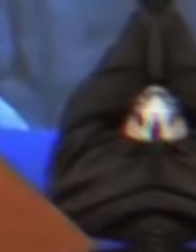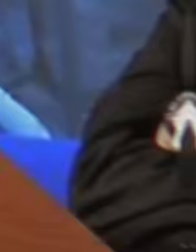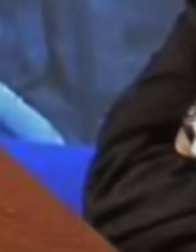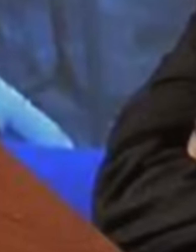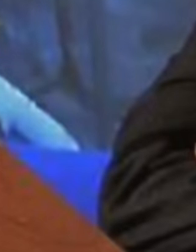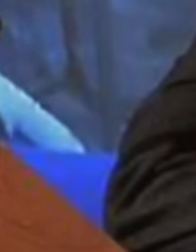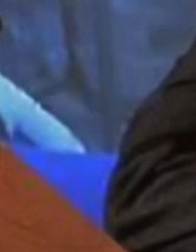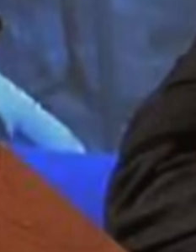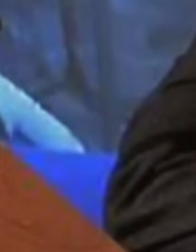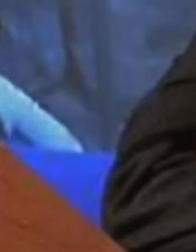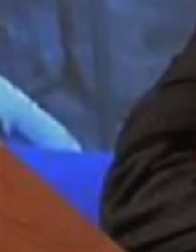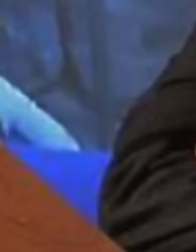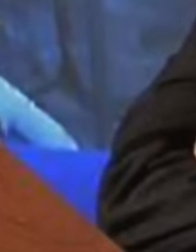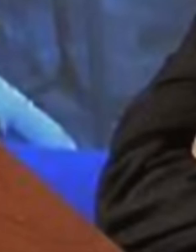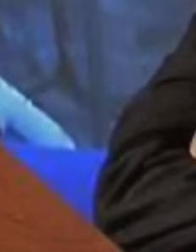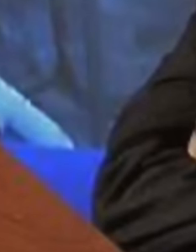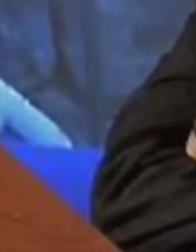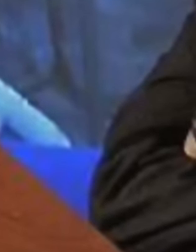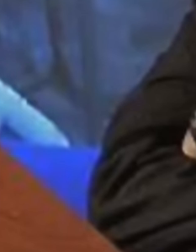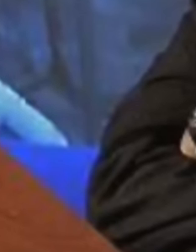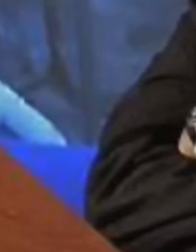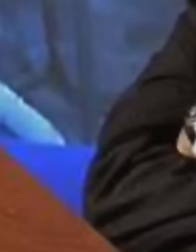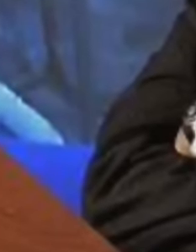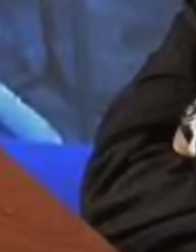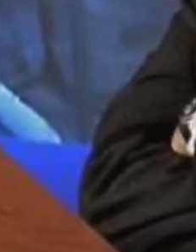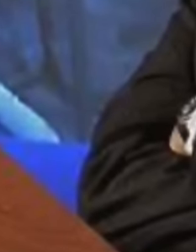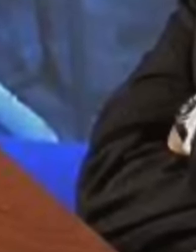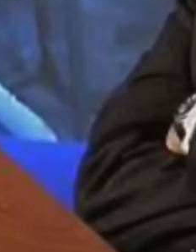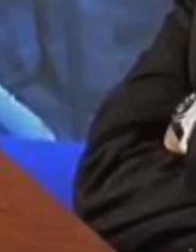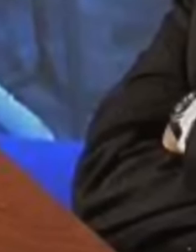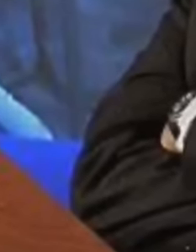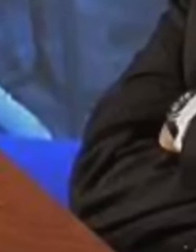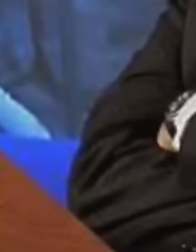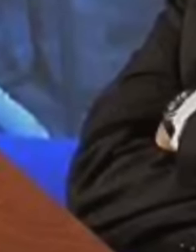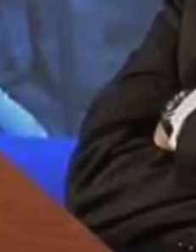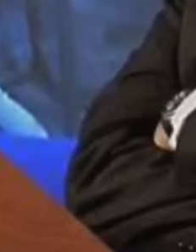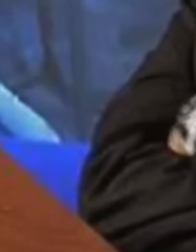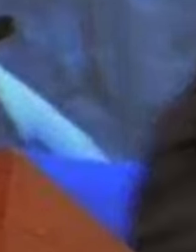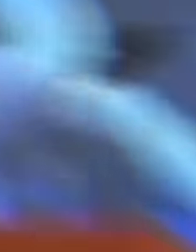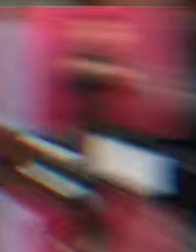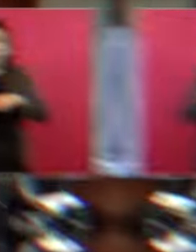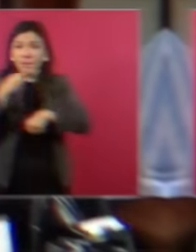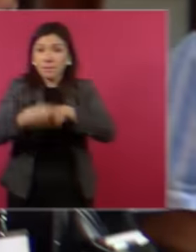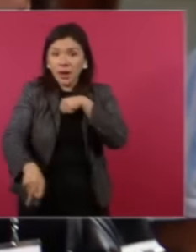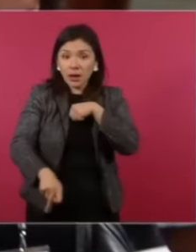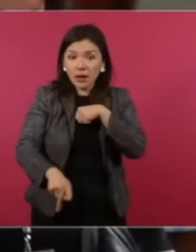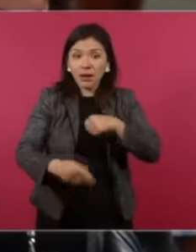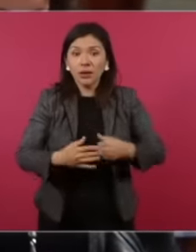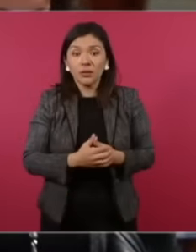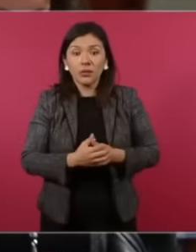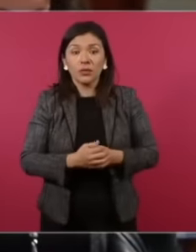moment to confront and let the president look bad, but Reina did go overboard with all this